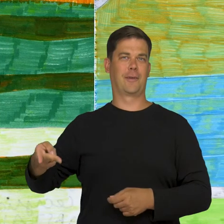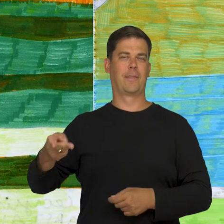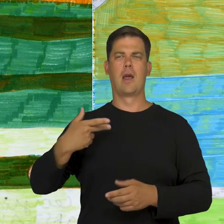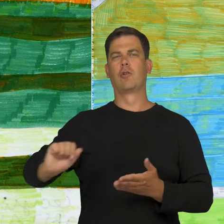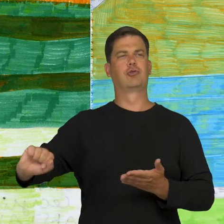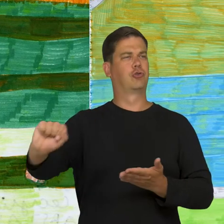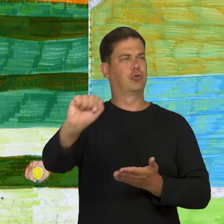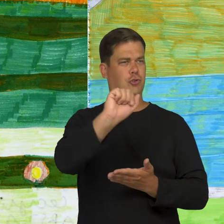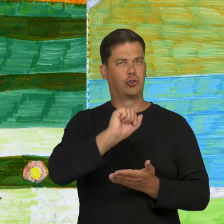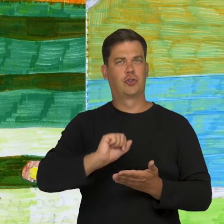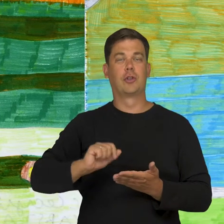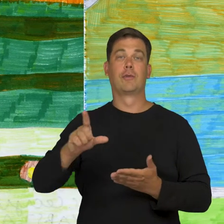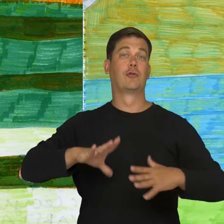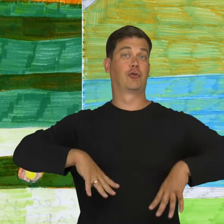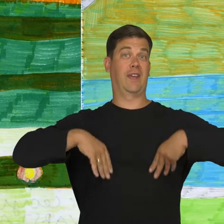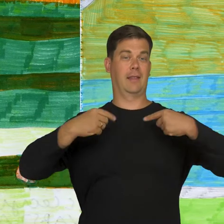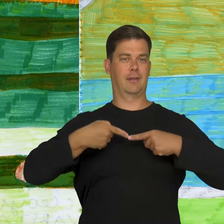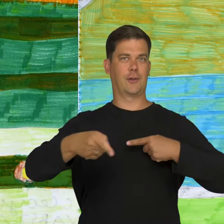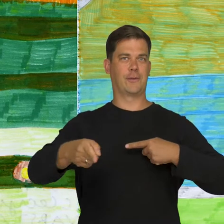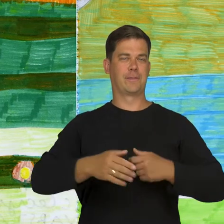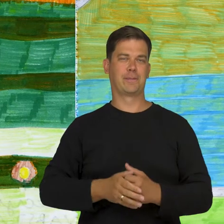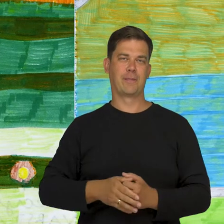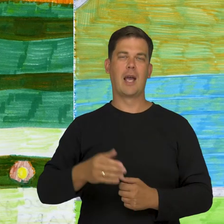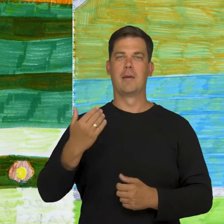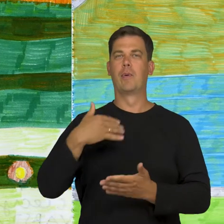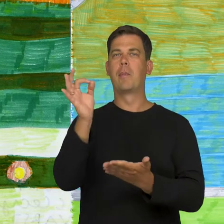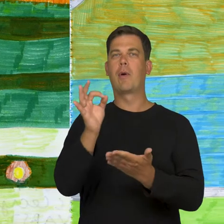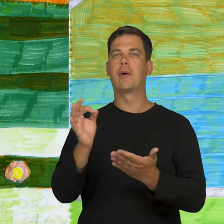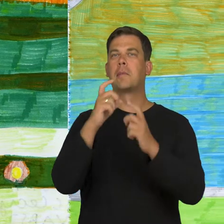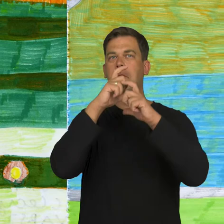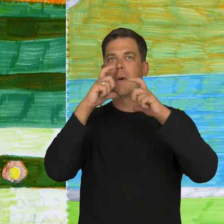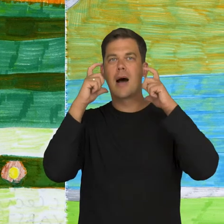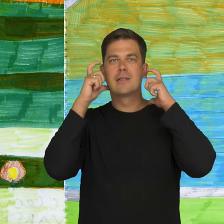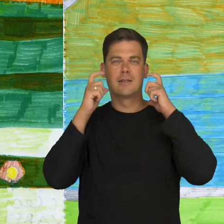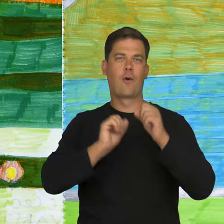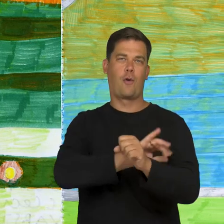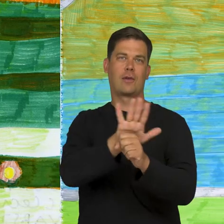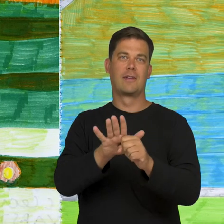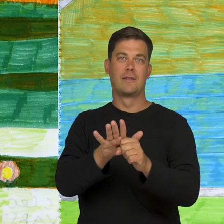I dusted the furniture at home for the holiday. I was drawing some designs for the coronavirus masks